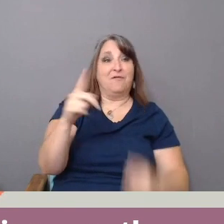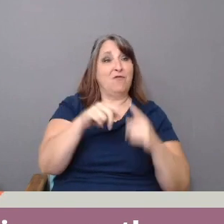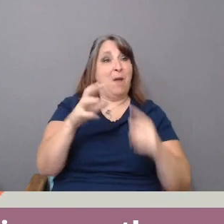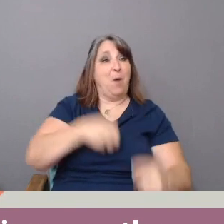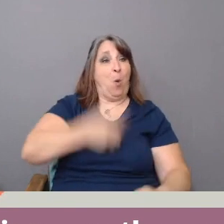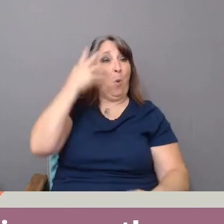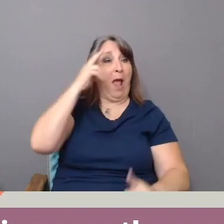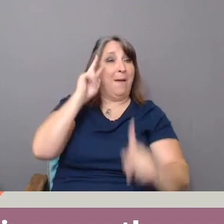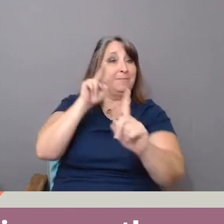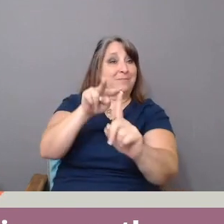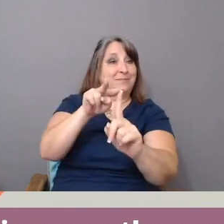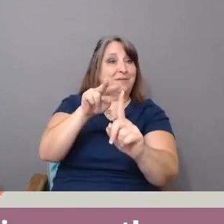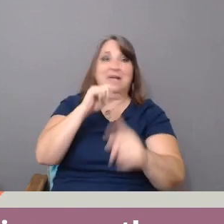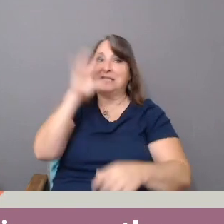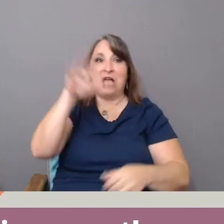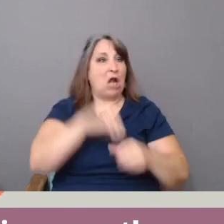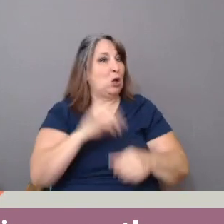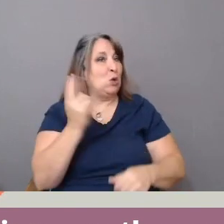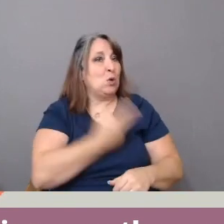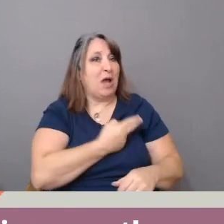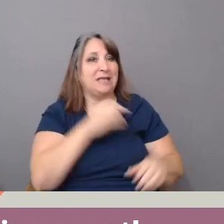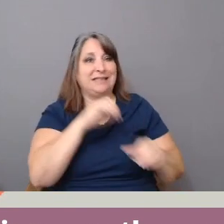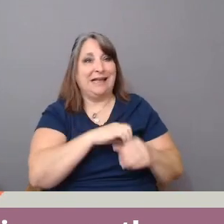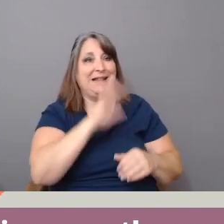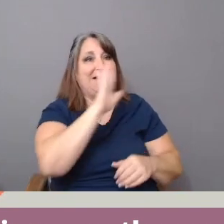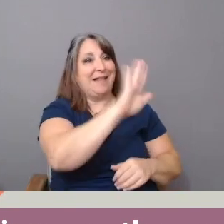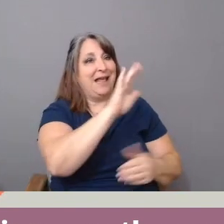and does not include us in the authoring of our own images.